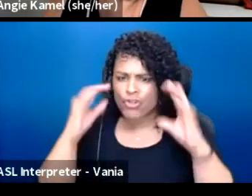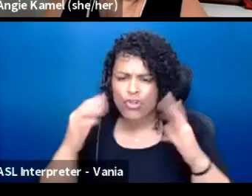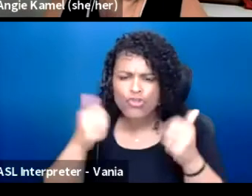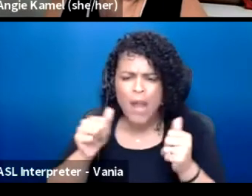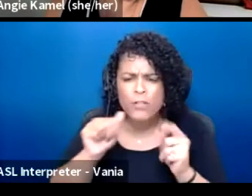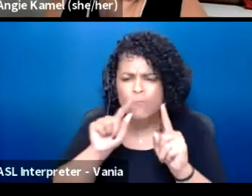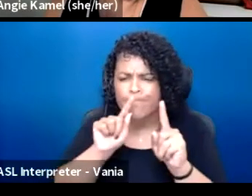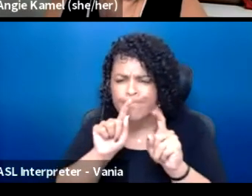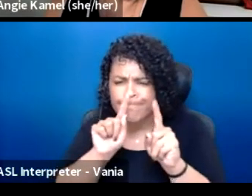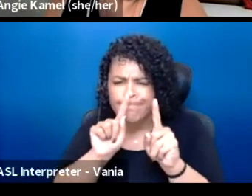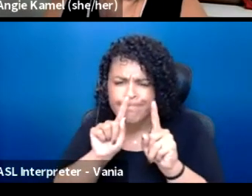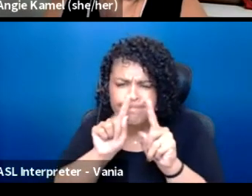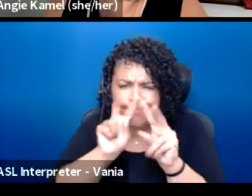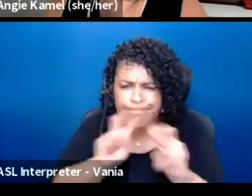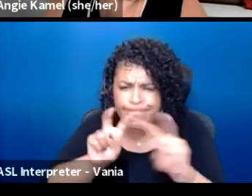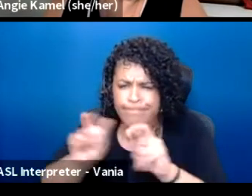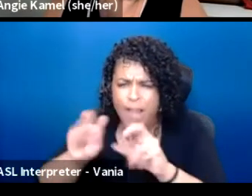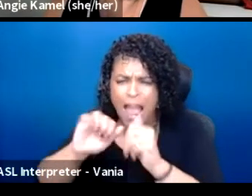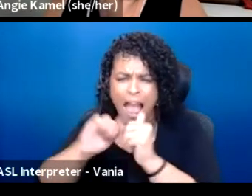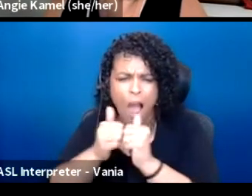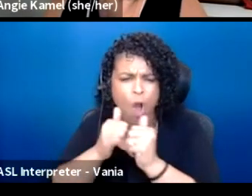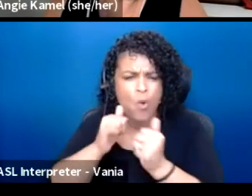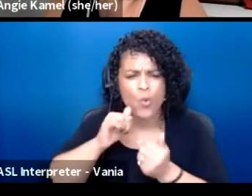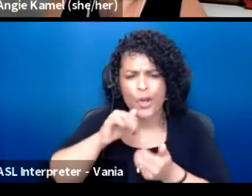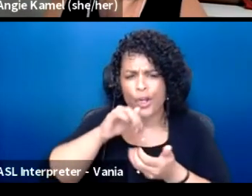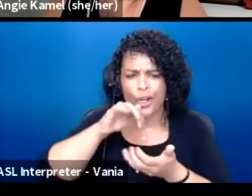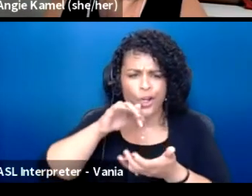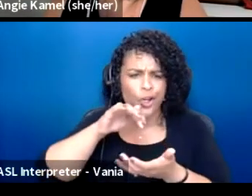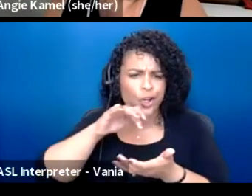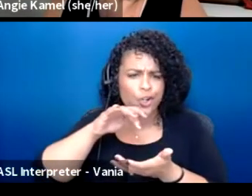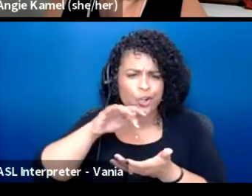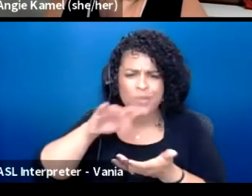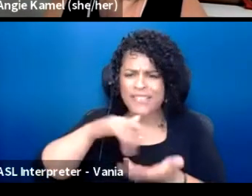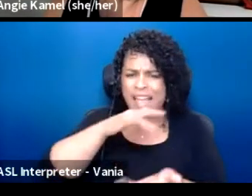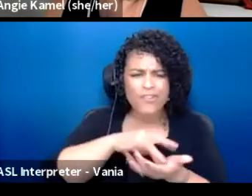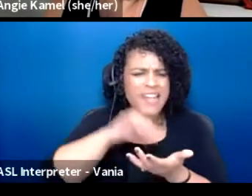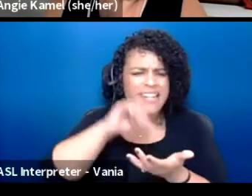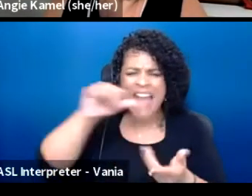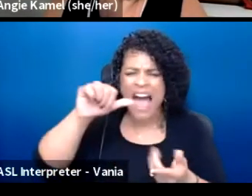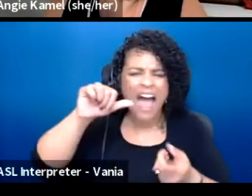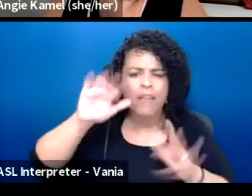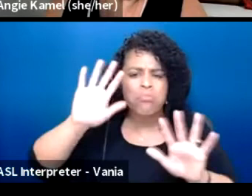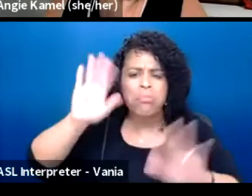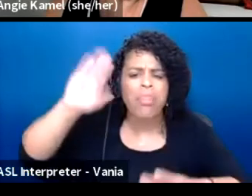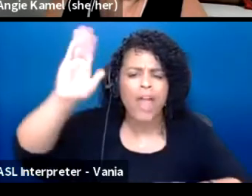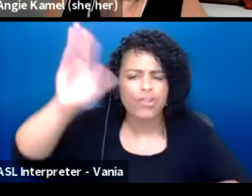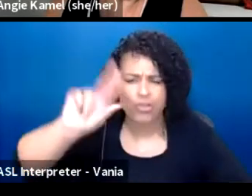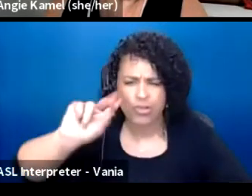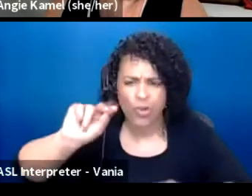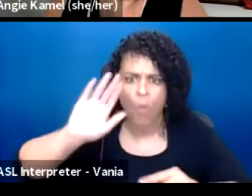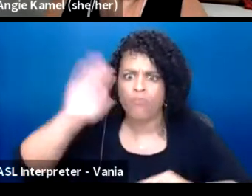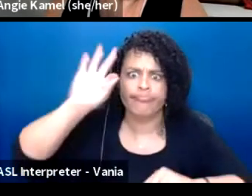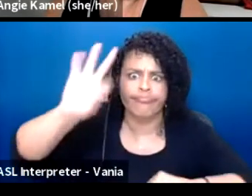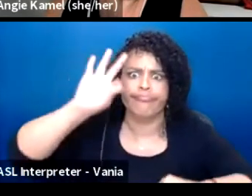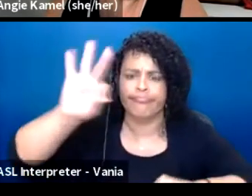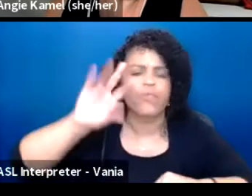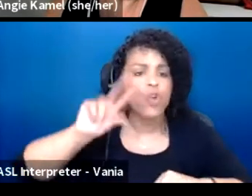with how you actually center, not the didactic like lecture. But it was actually, we actually role played